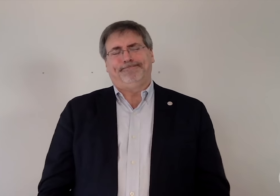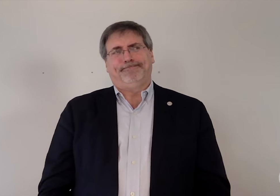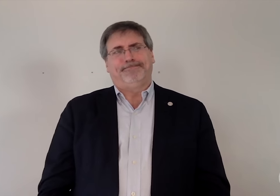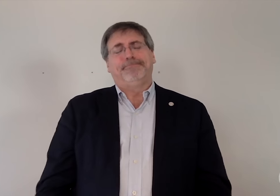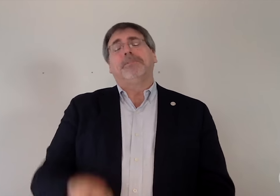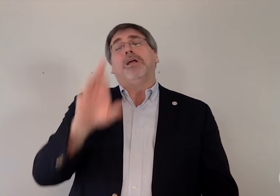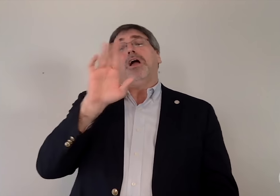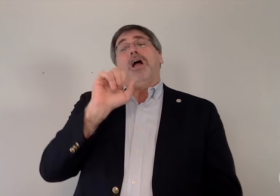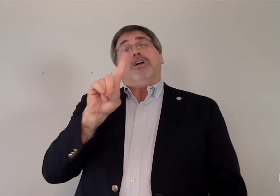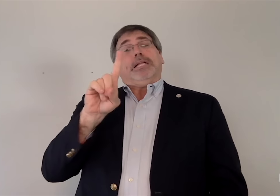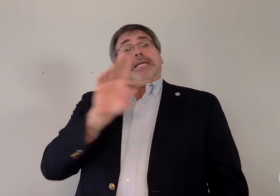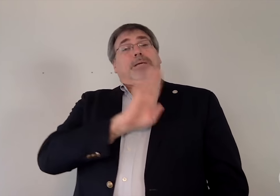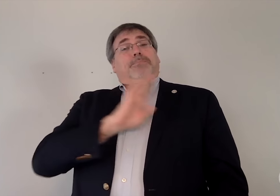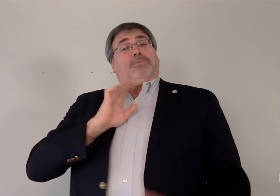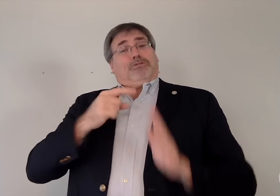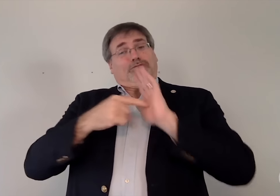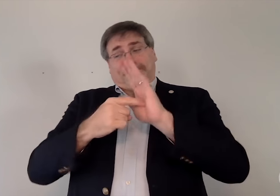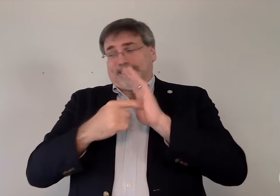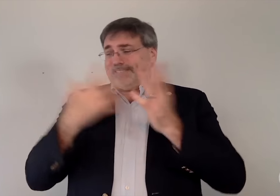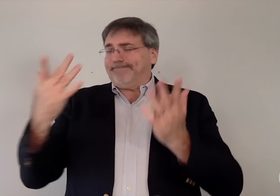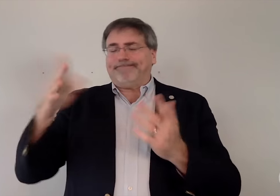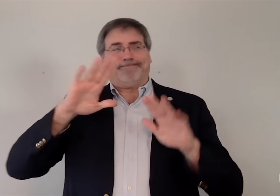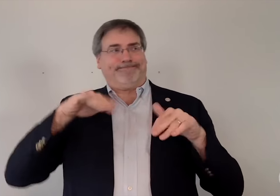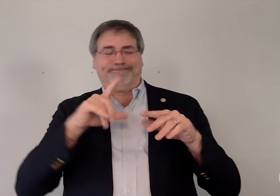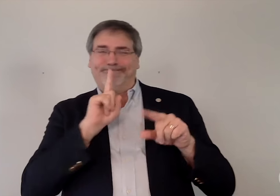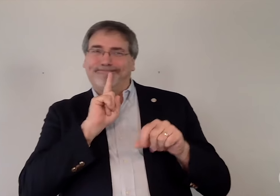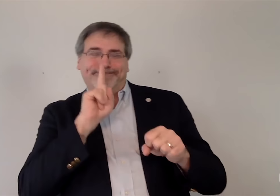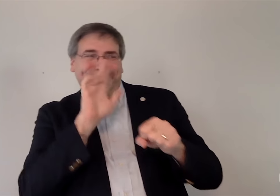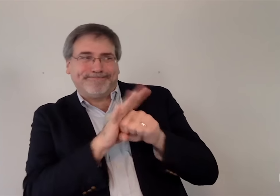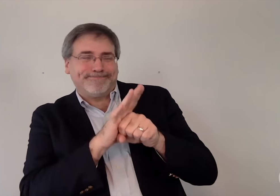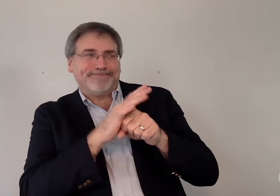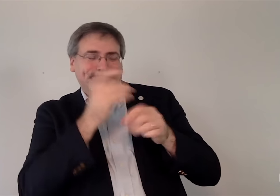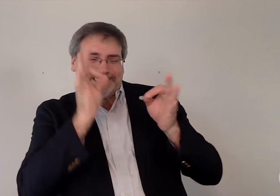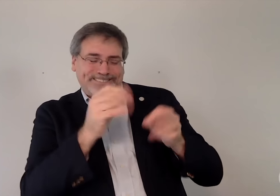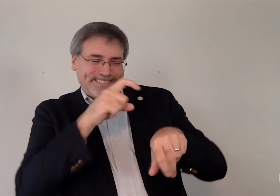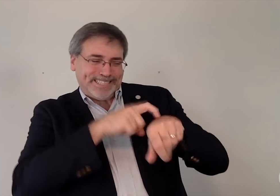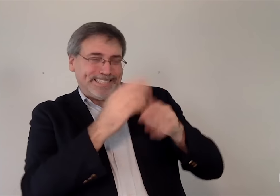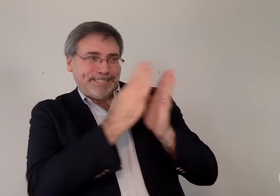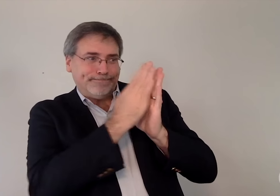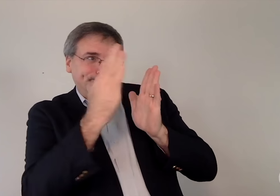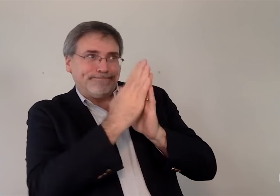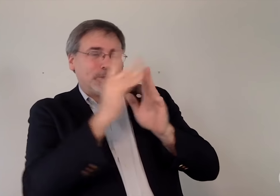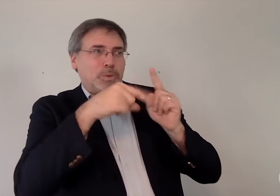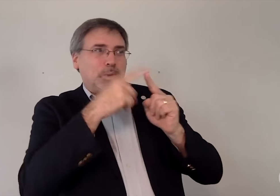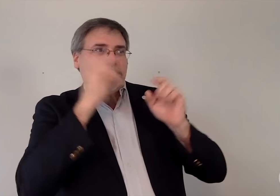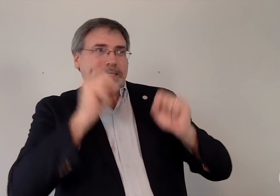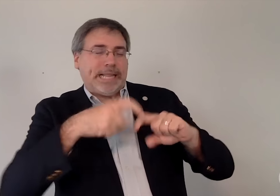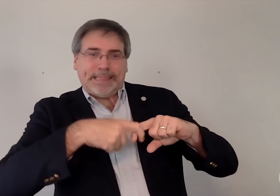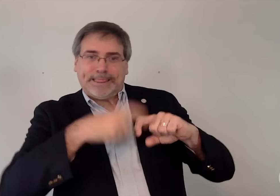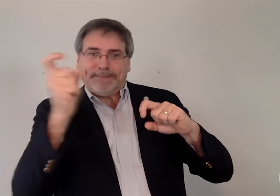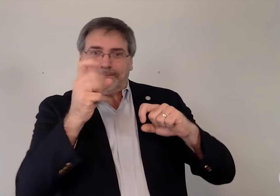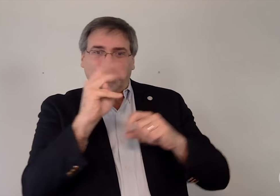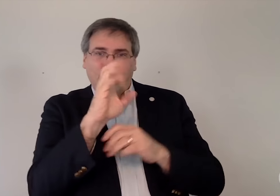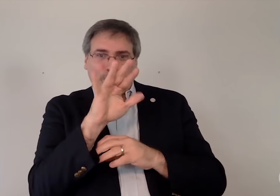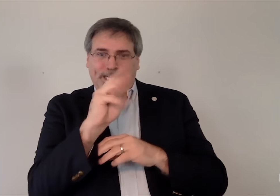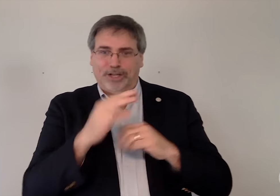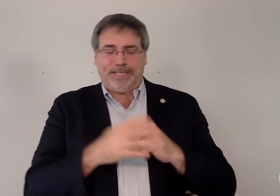The RID Board representatives were unable to commit to a definite time to lift the moratorium and